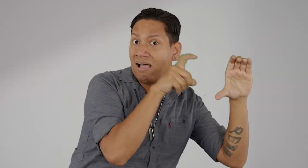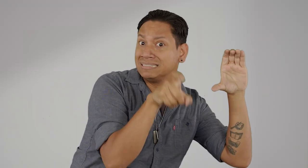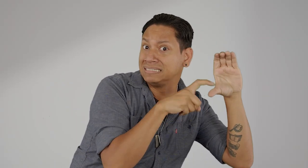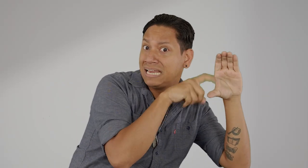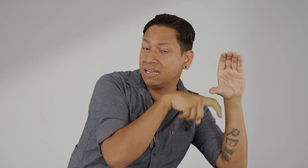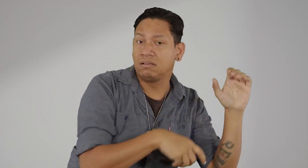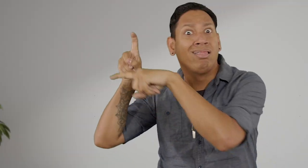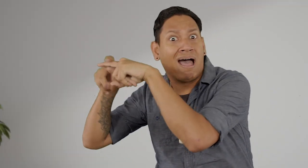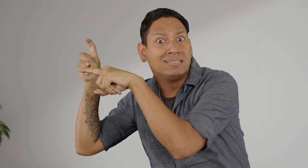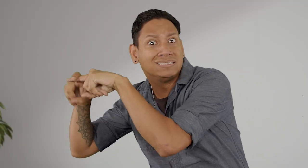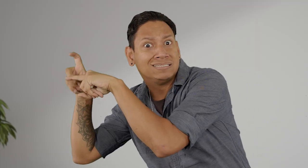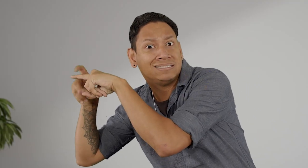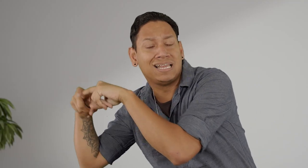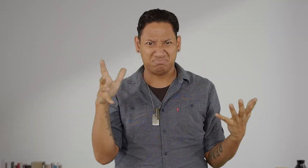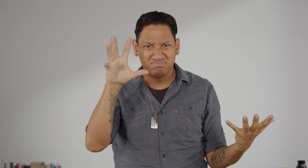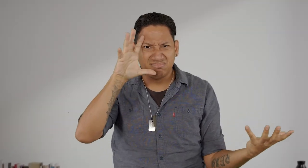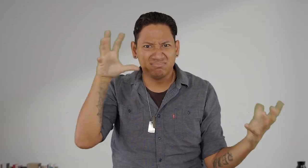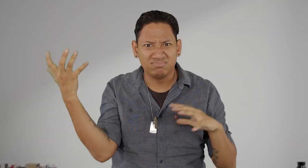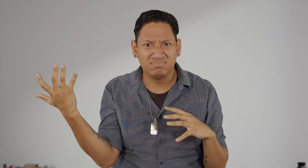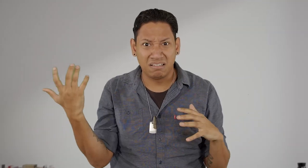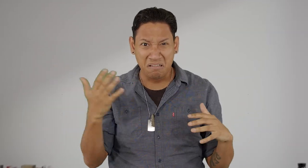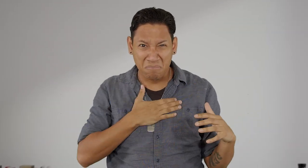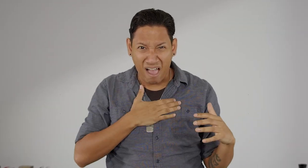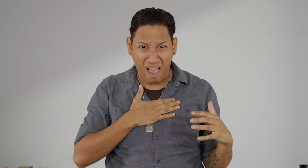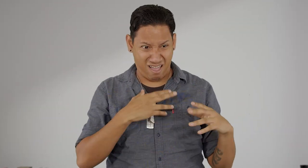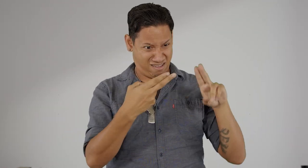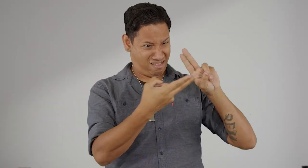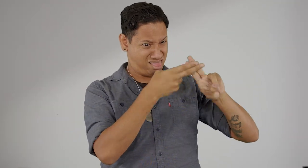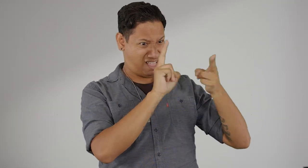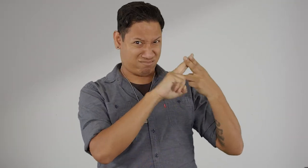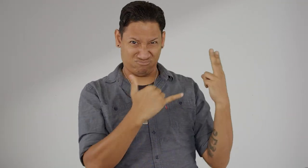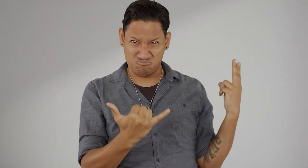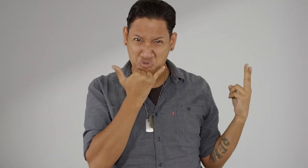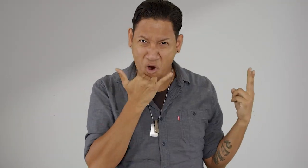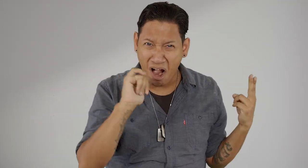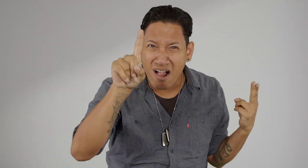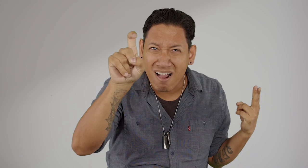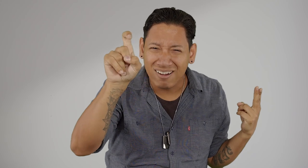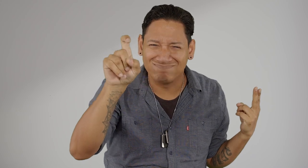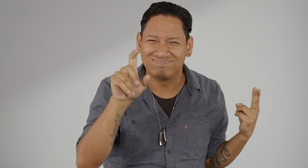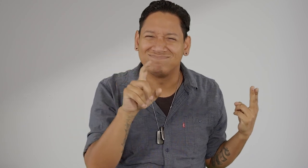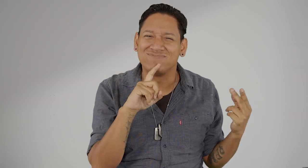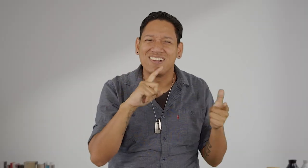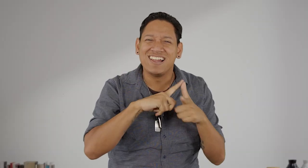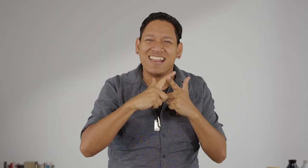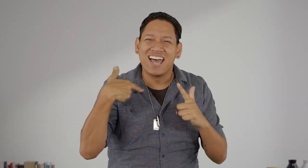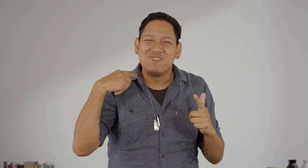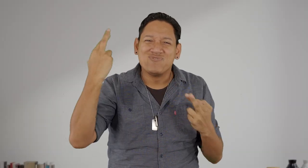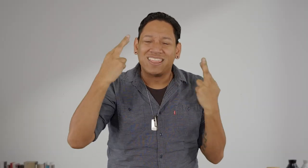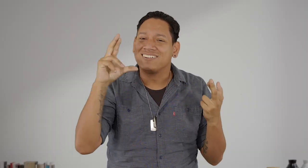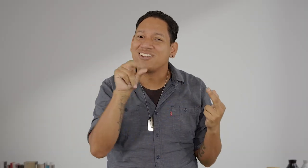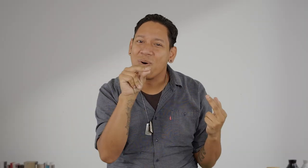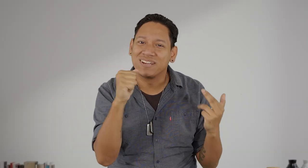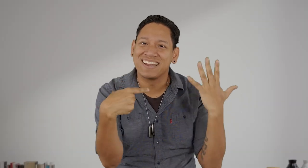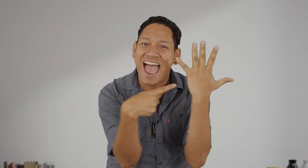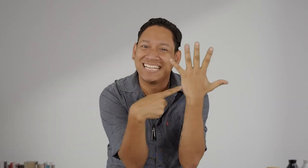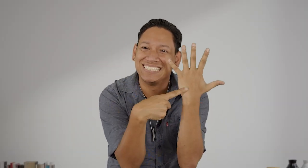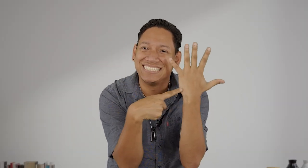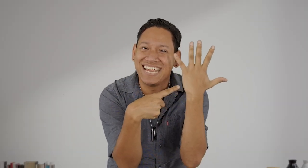CLOSET I was so confused. Was my sign for CLOSET wrong? Then I realized... no. It’s the accent! (Or Regional signs)